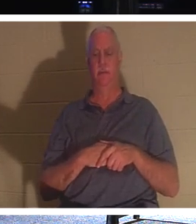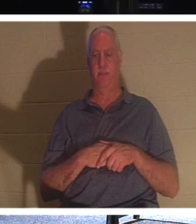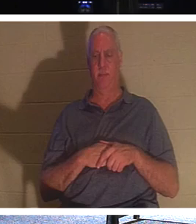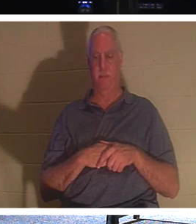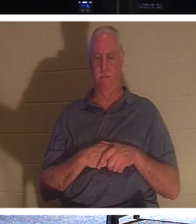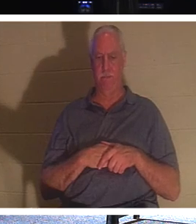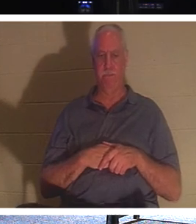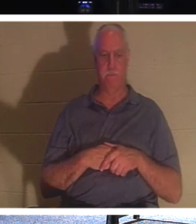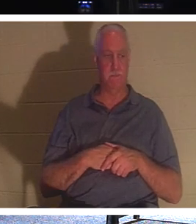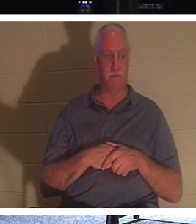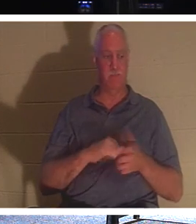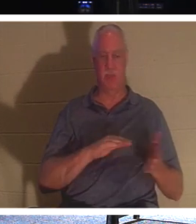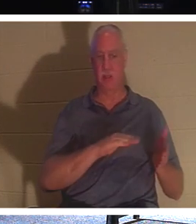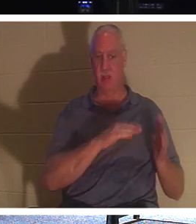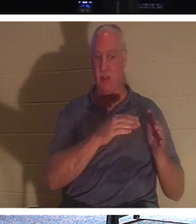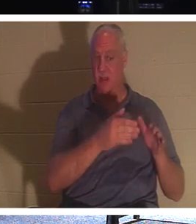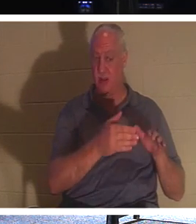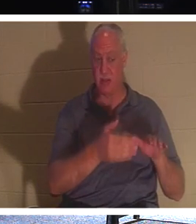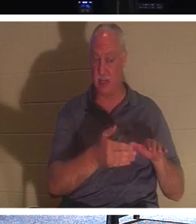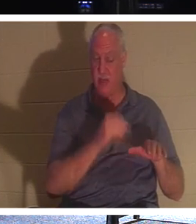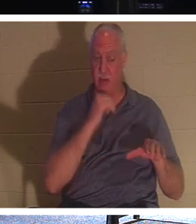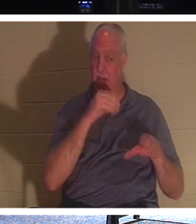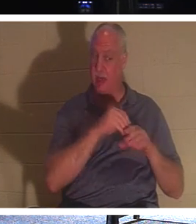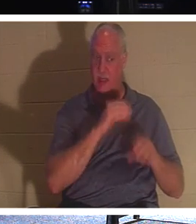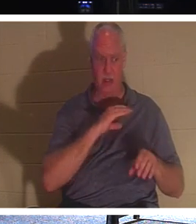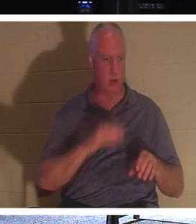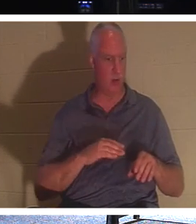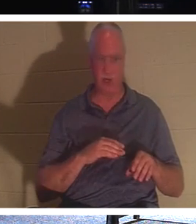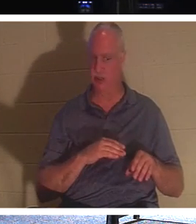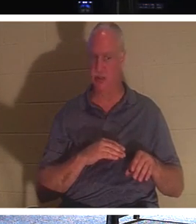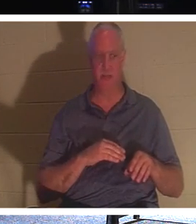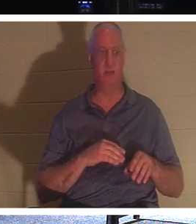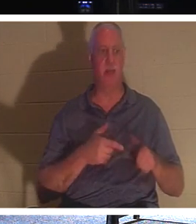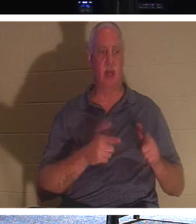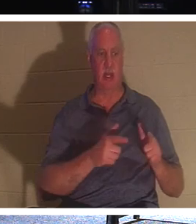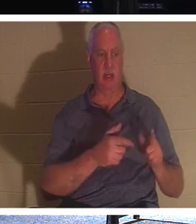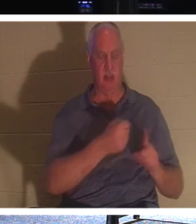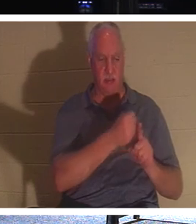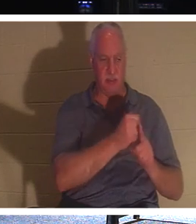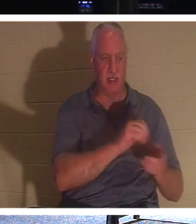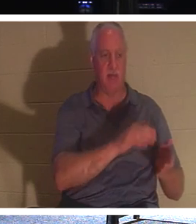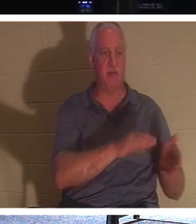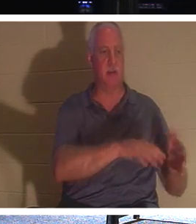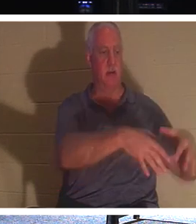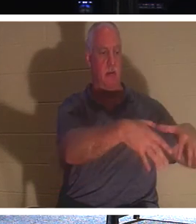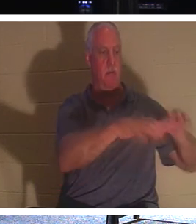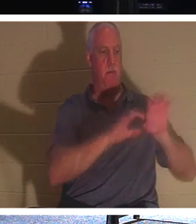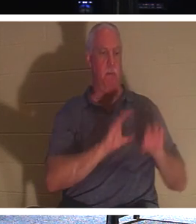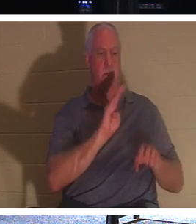that are not in Christ yet, let them bury the dead, but you, you're alive in Christ, He's saying,